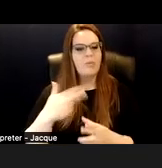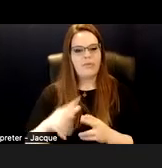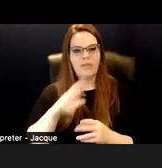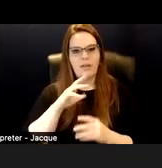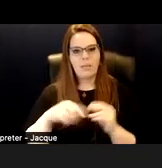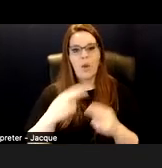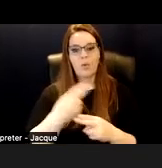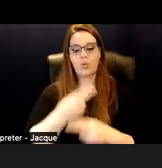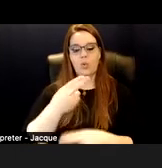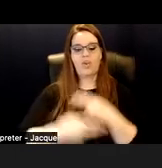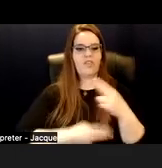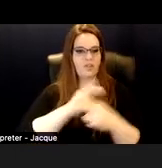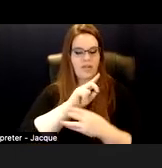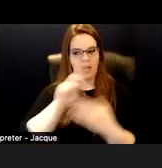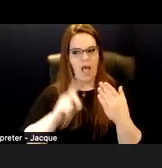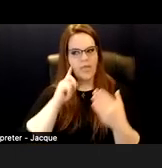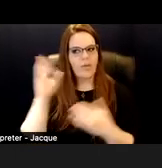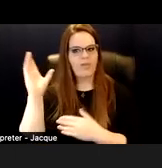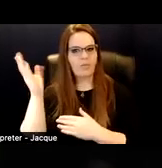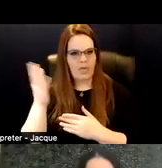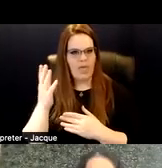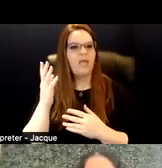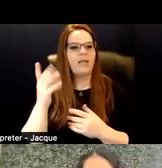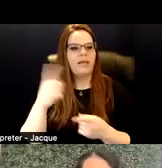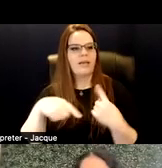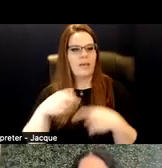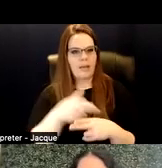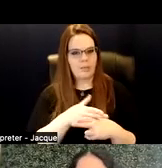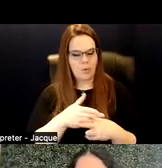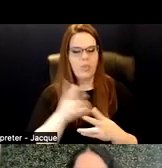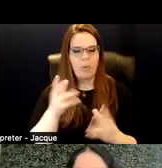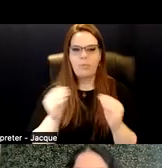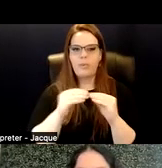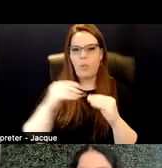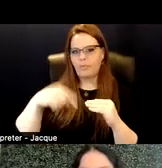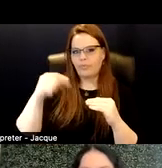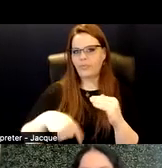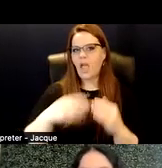but I think we've got a presentation coming up that's going to go much more in depth. So generally universal design is the idea